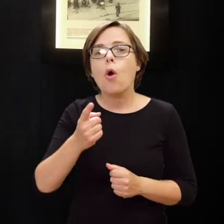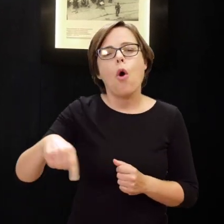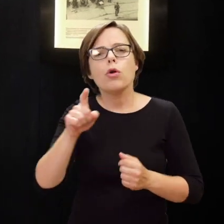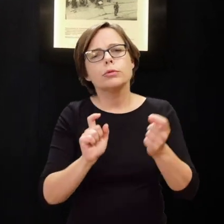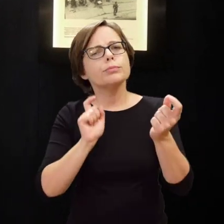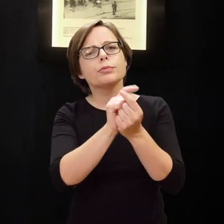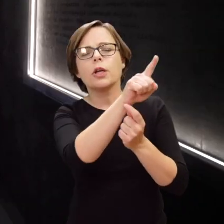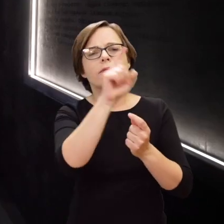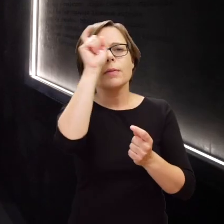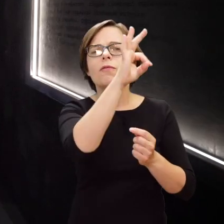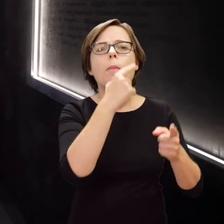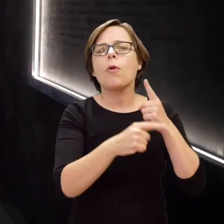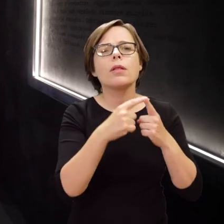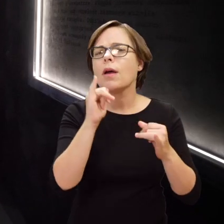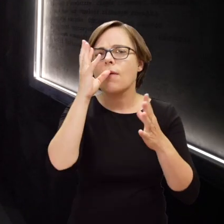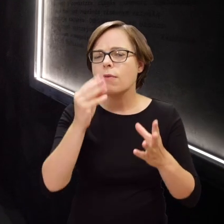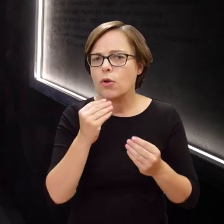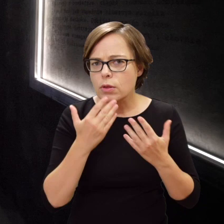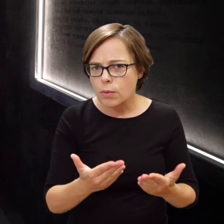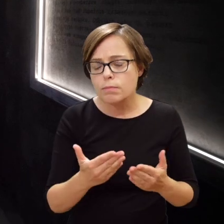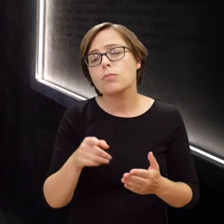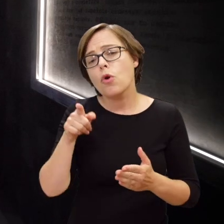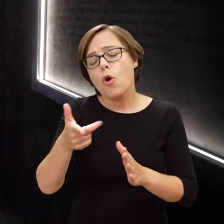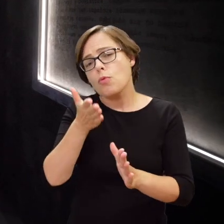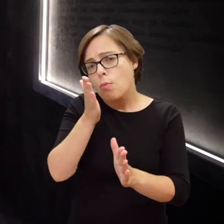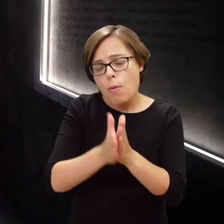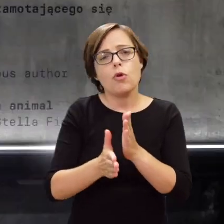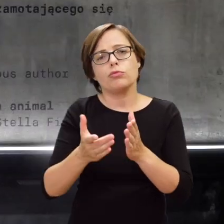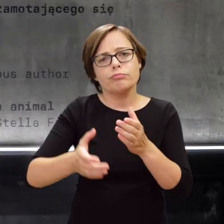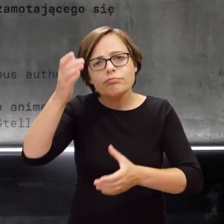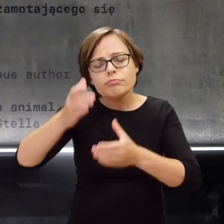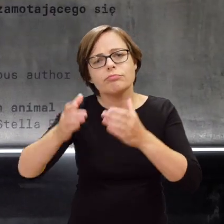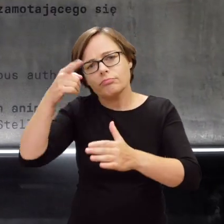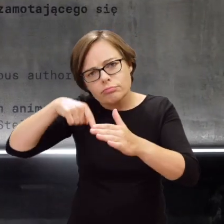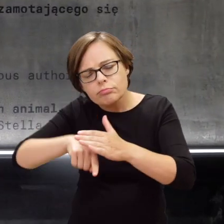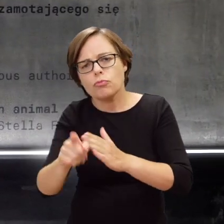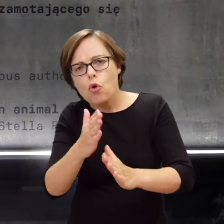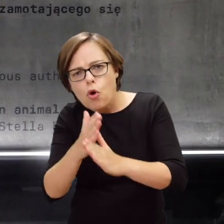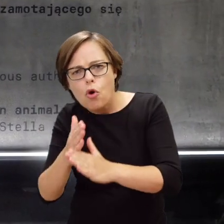Their resistance against the Nazis was to virtually go underground,